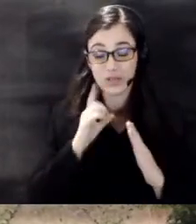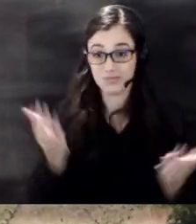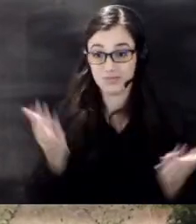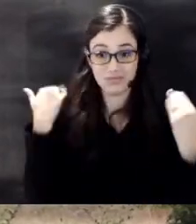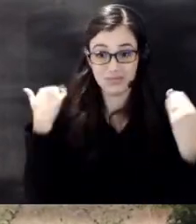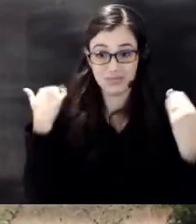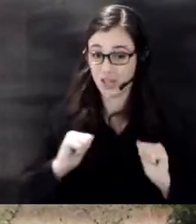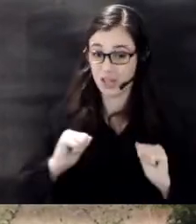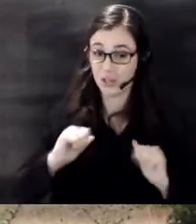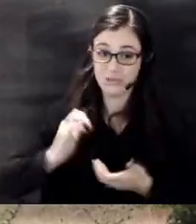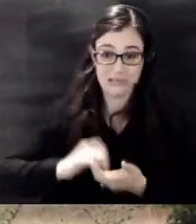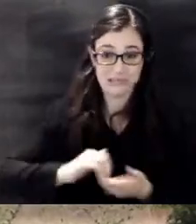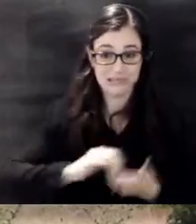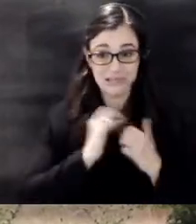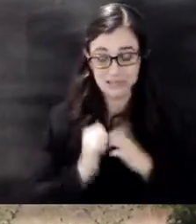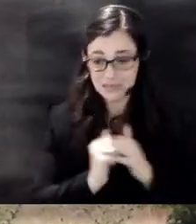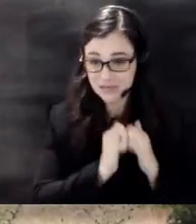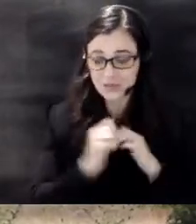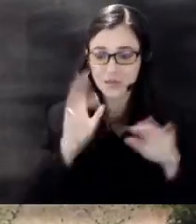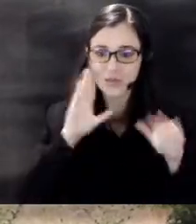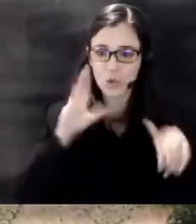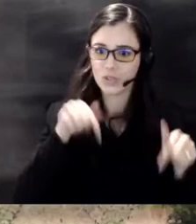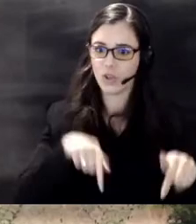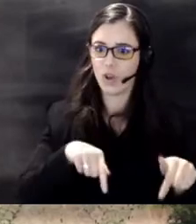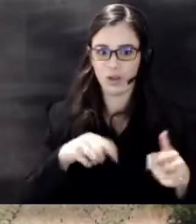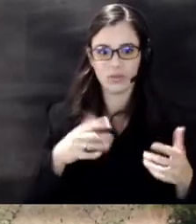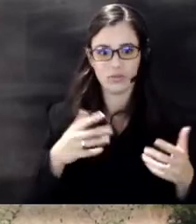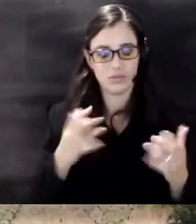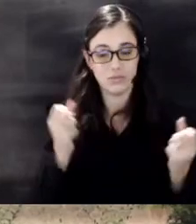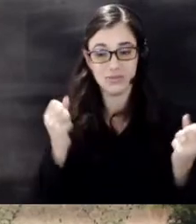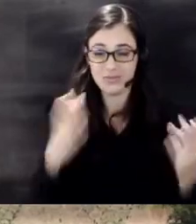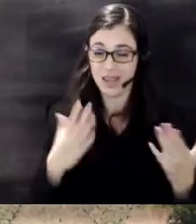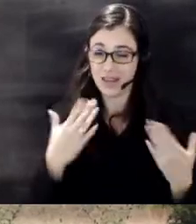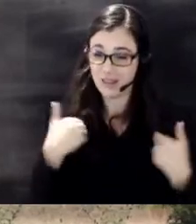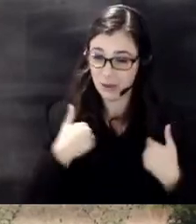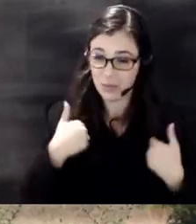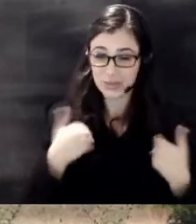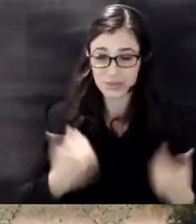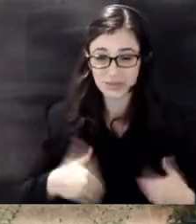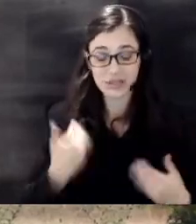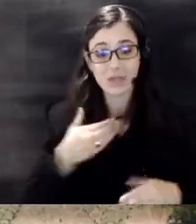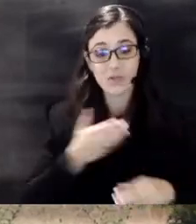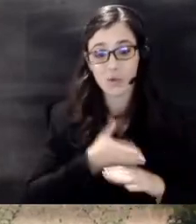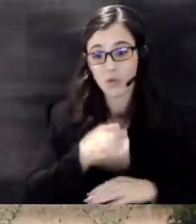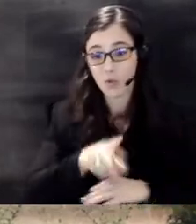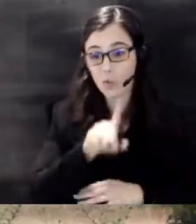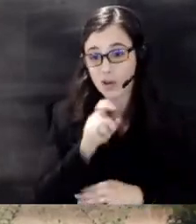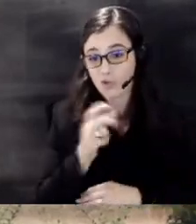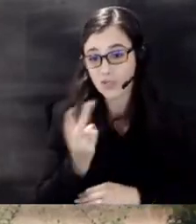to focus on this massive intake that we have we have over a hundred dogs available for adoption